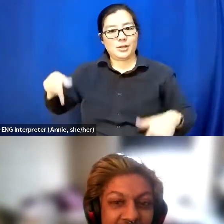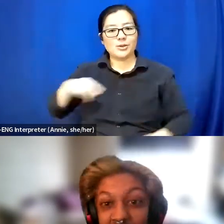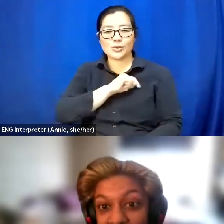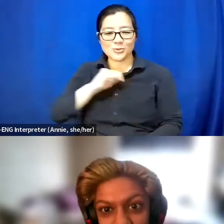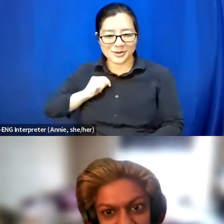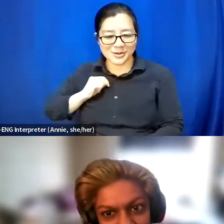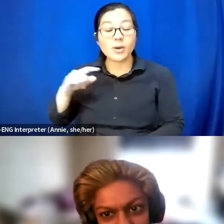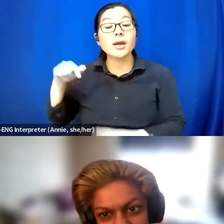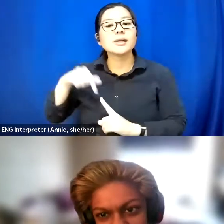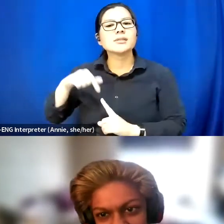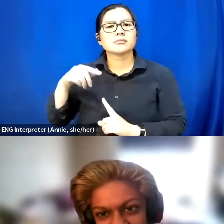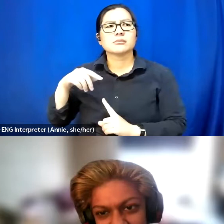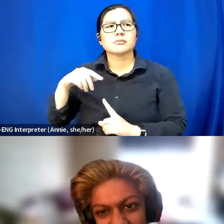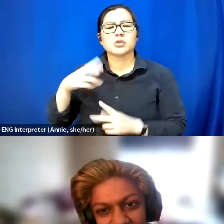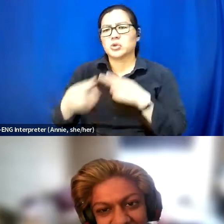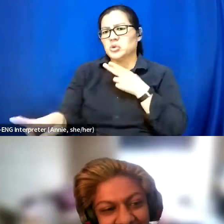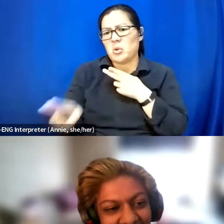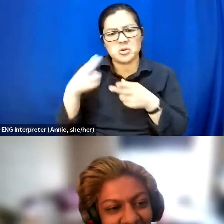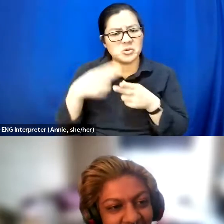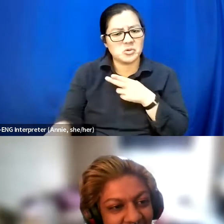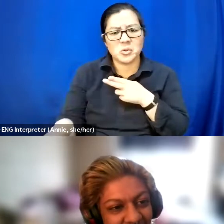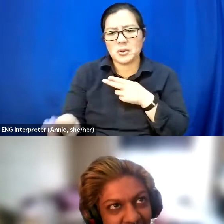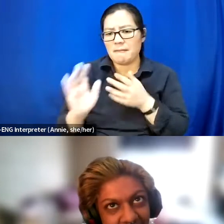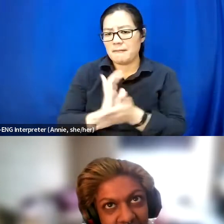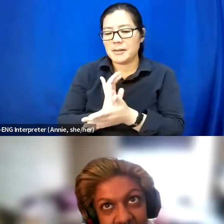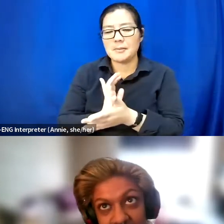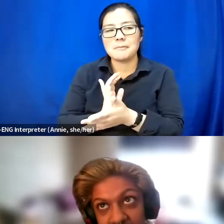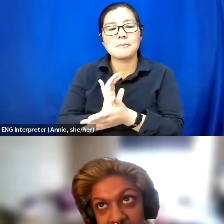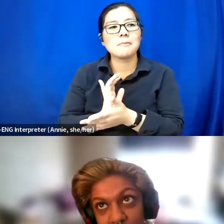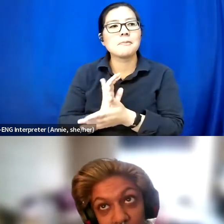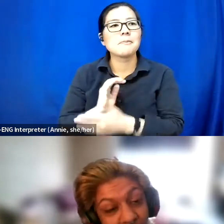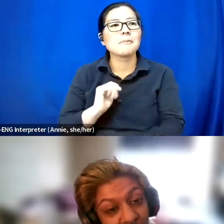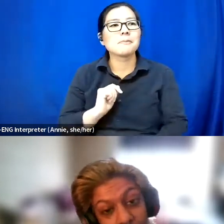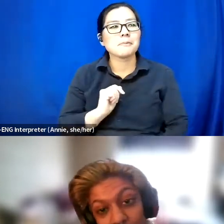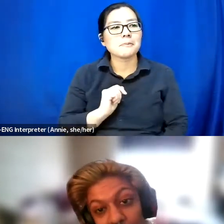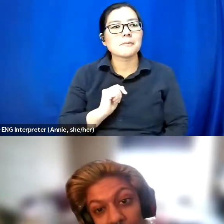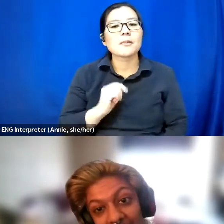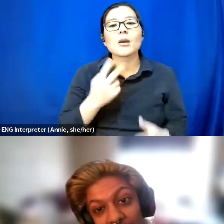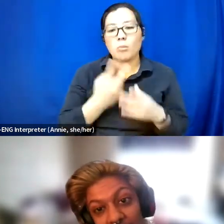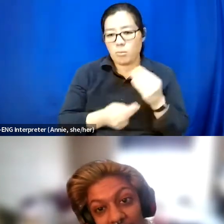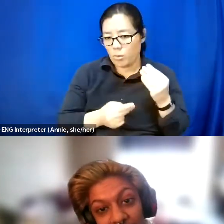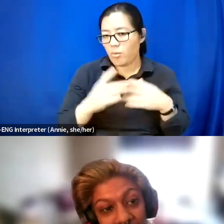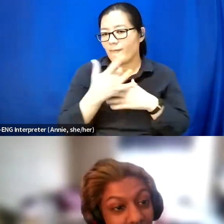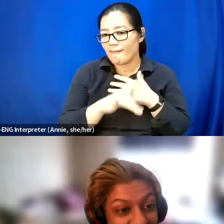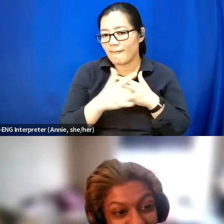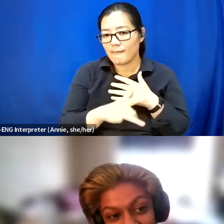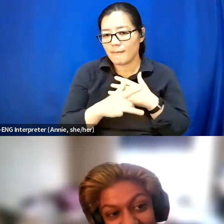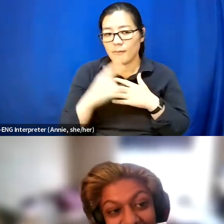It's a very short film, very, very short but it is both available and for in-person screening